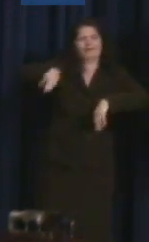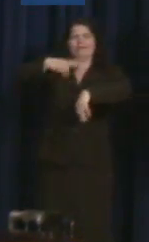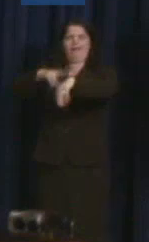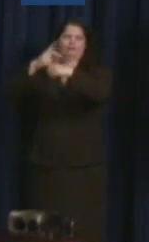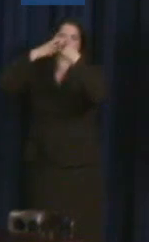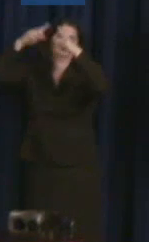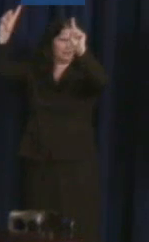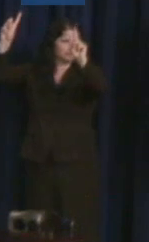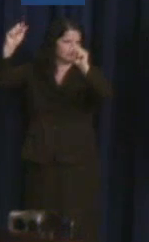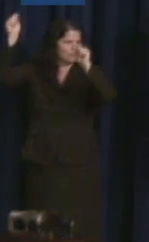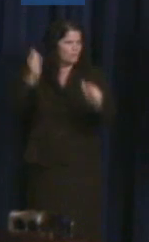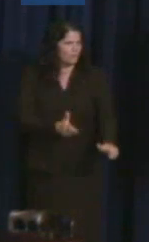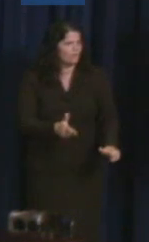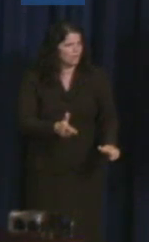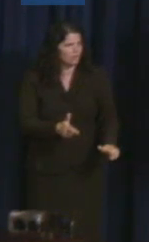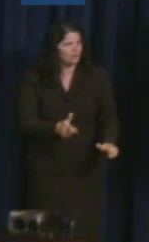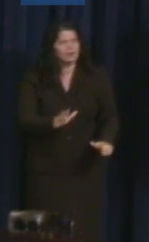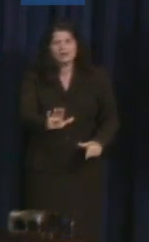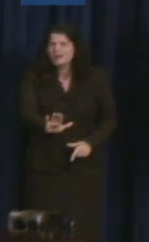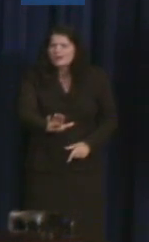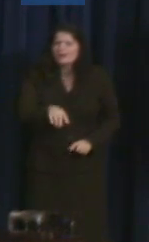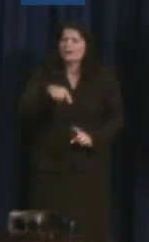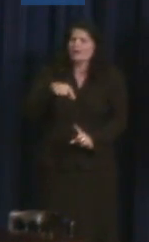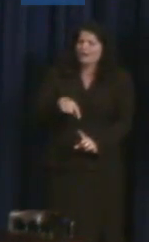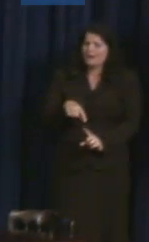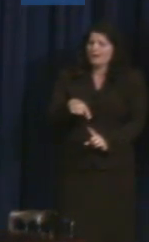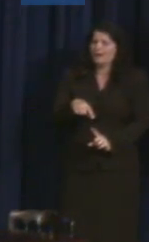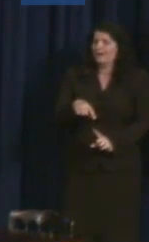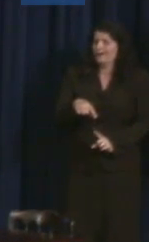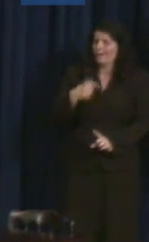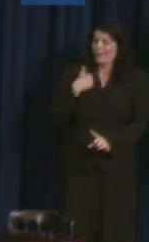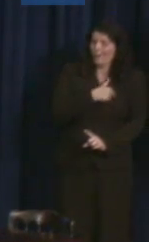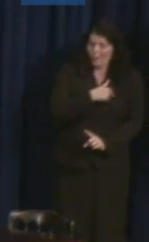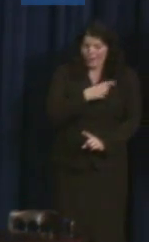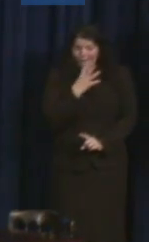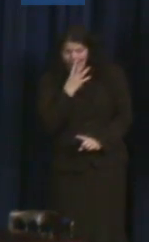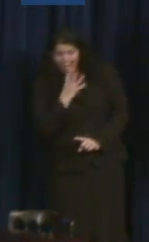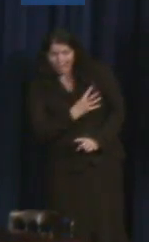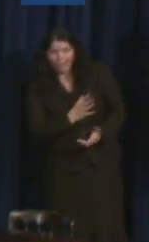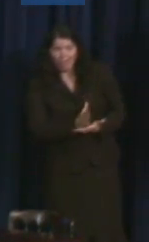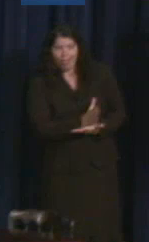truthful, we are leaving tremendous talent on the table in the United States today.